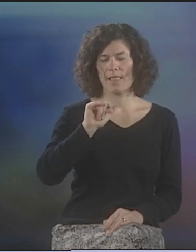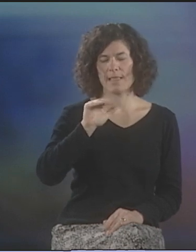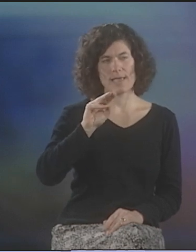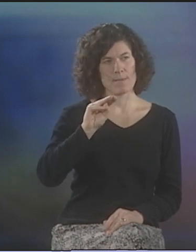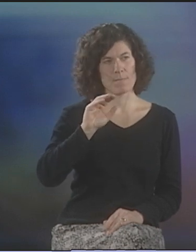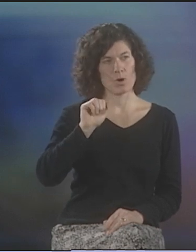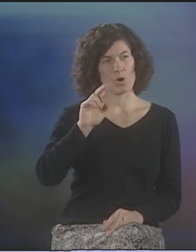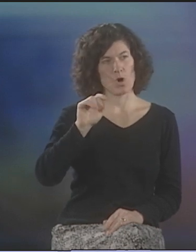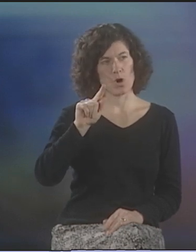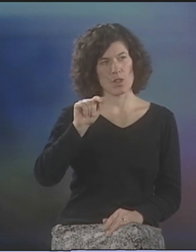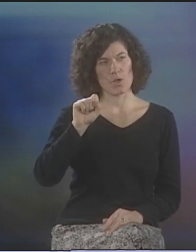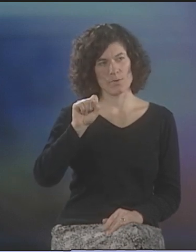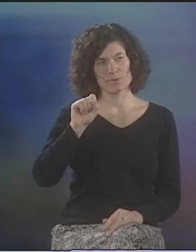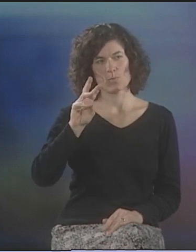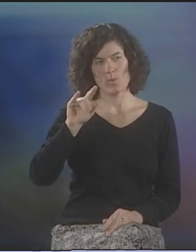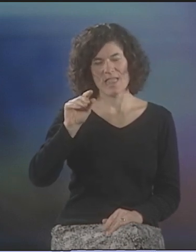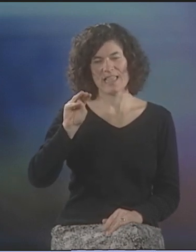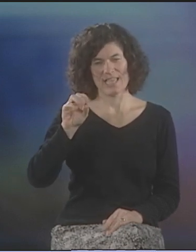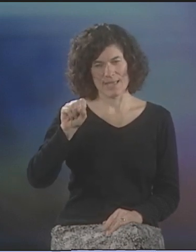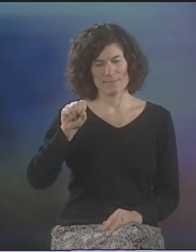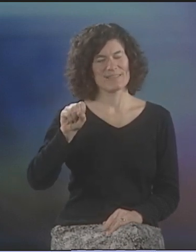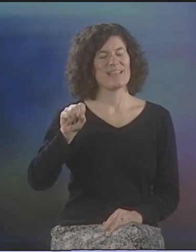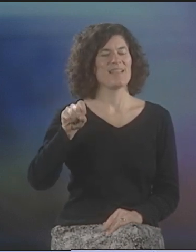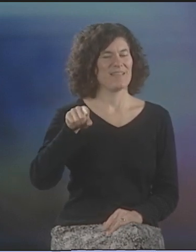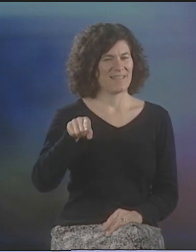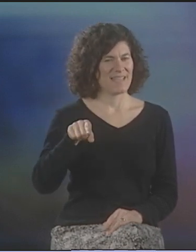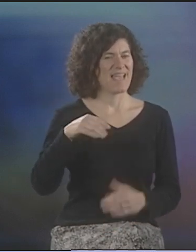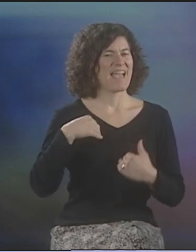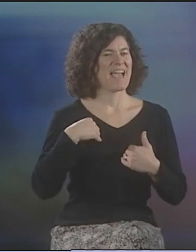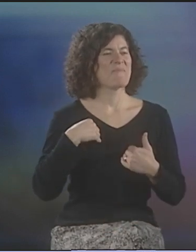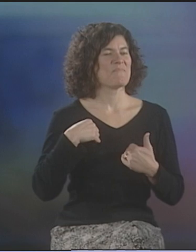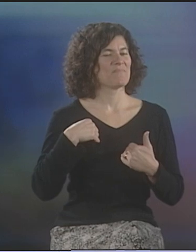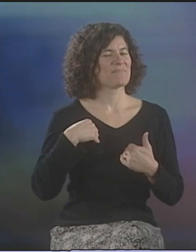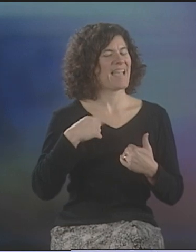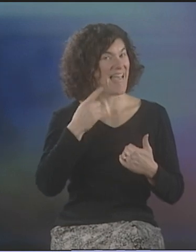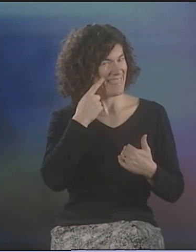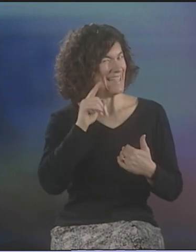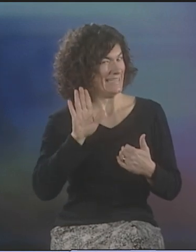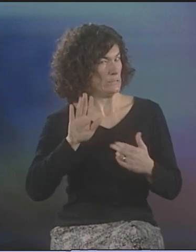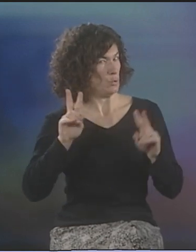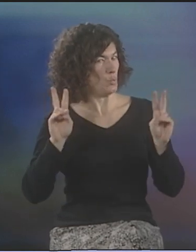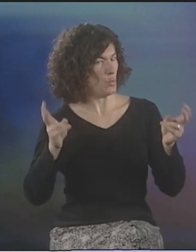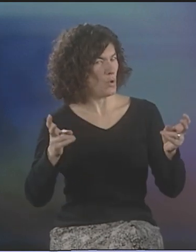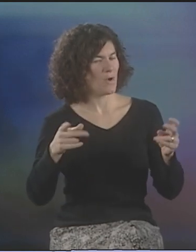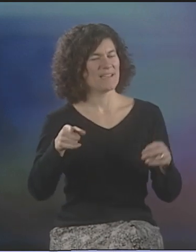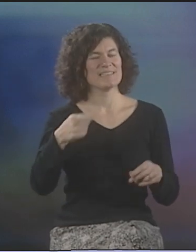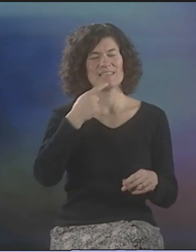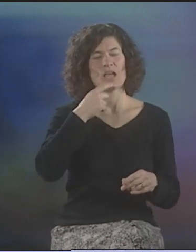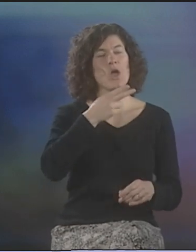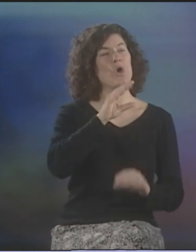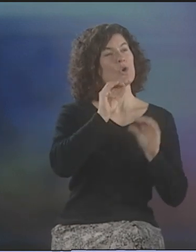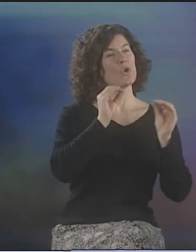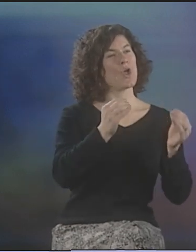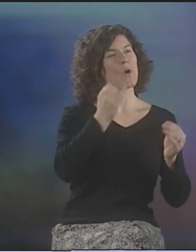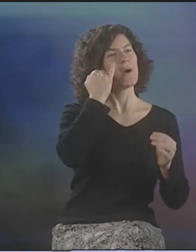WILLIAM CARLOS WILLIAMS HAS A FAMOUS QUOTE. I BELIEVE IT'S A QUOTE ATTRIBUTED TO HIM.